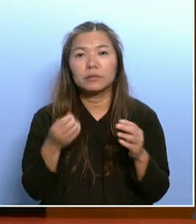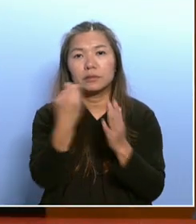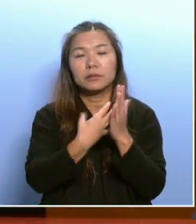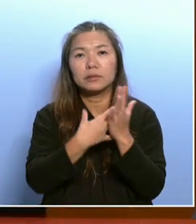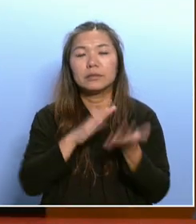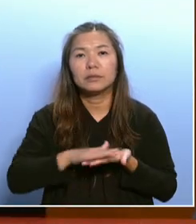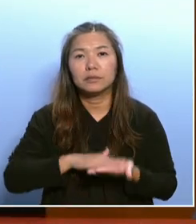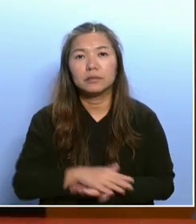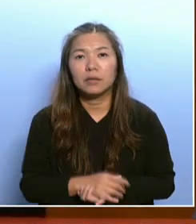Any other business